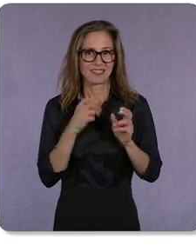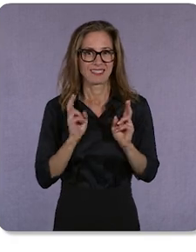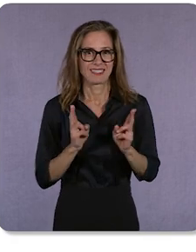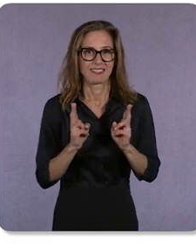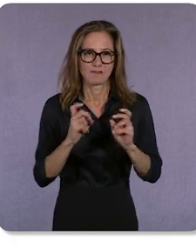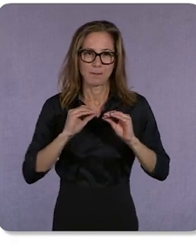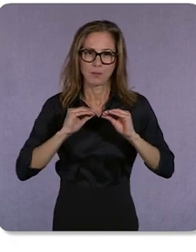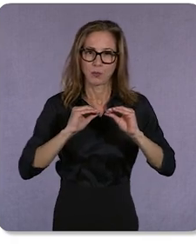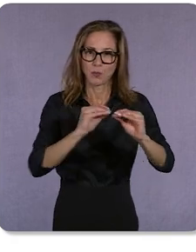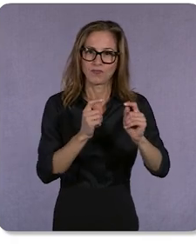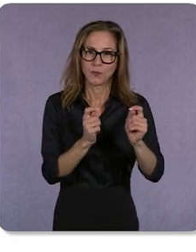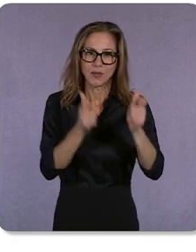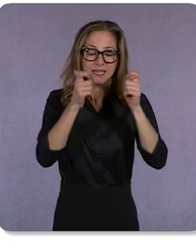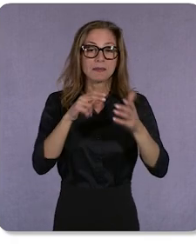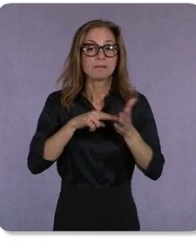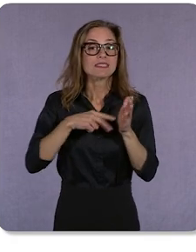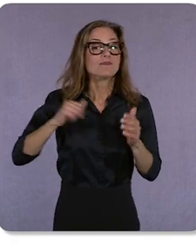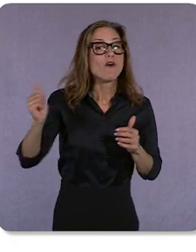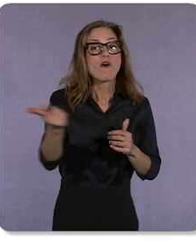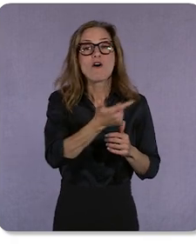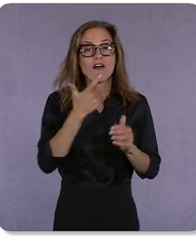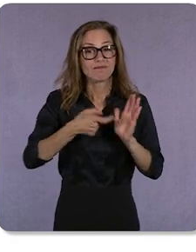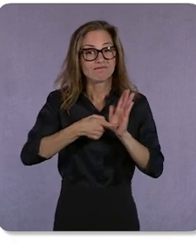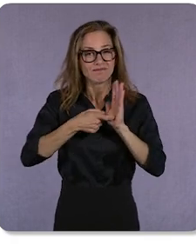It will take all of us partnering and changing, together.